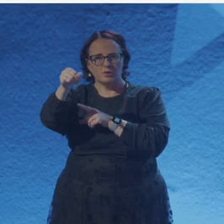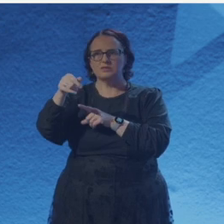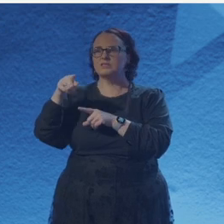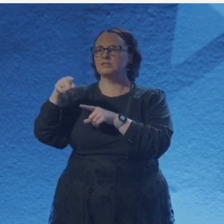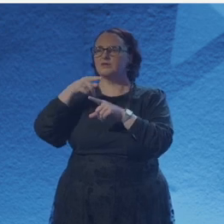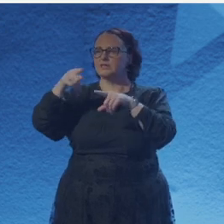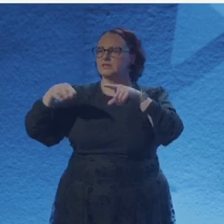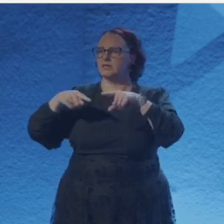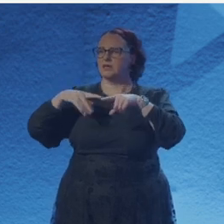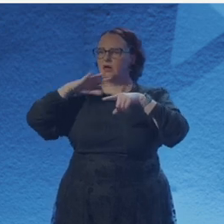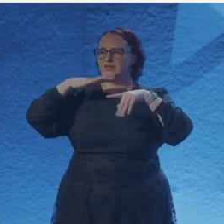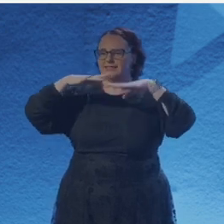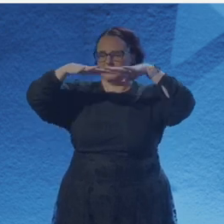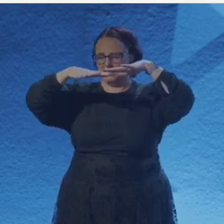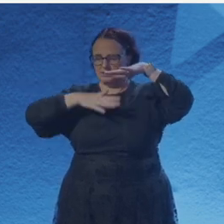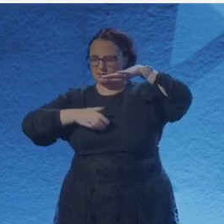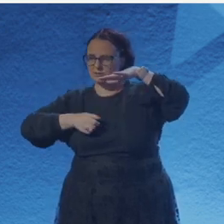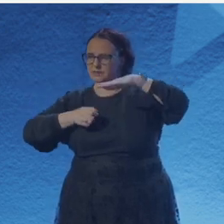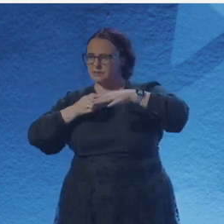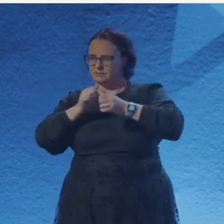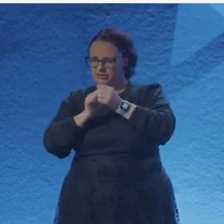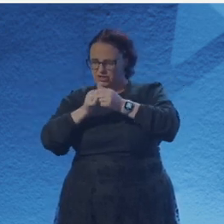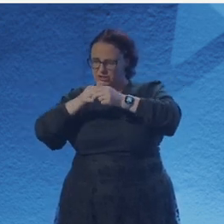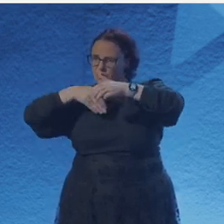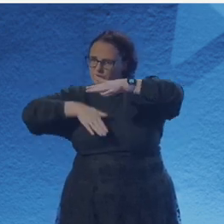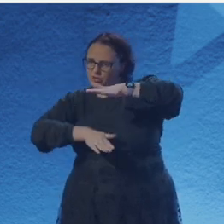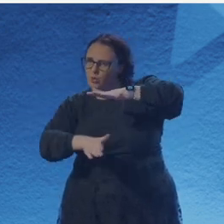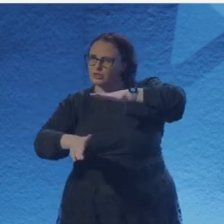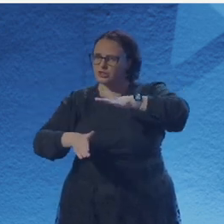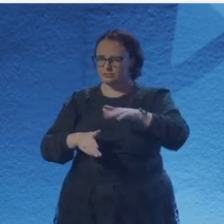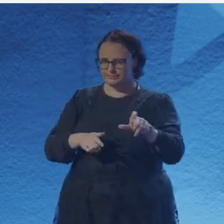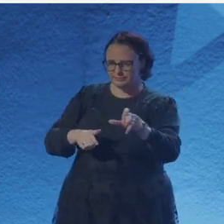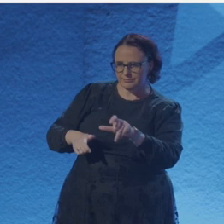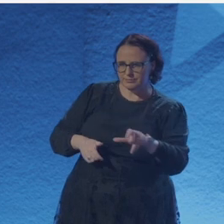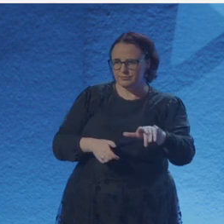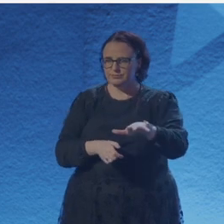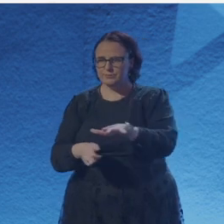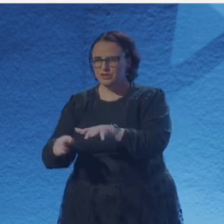Dr. Siddhi Joshi, who is an oceanographer, and this poem is based on her